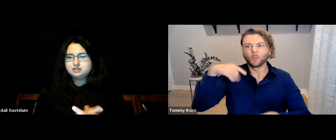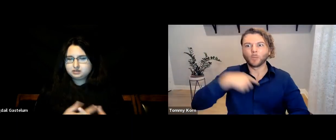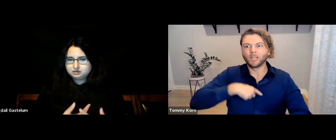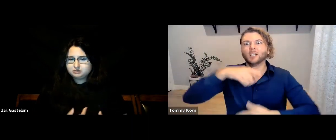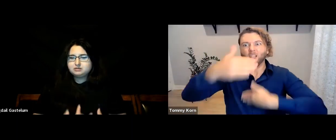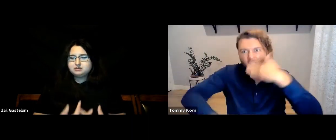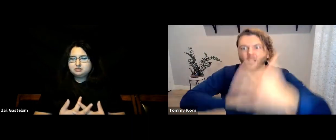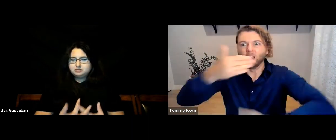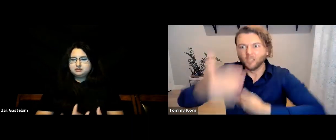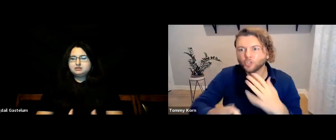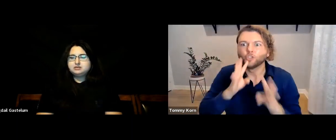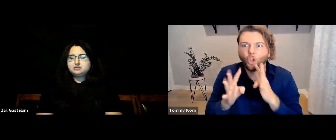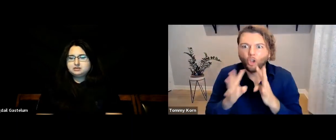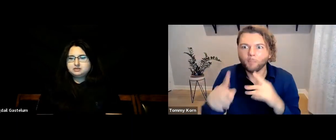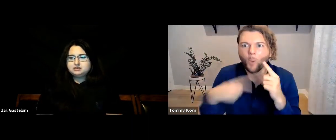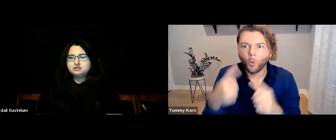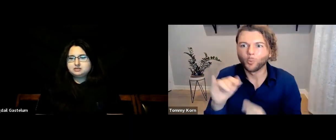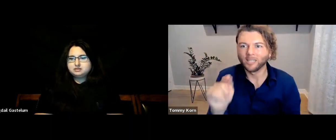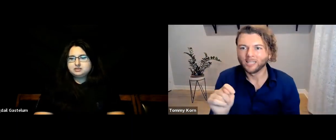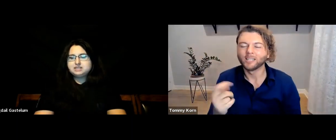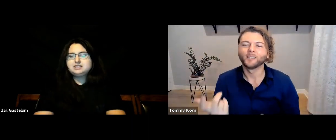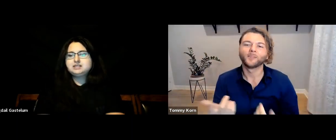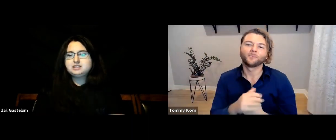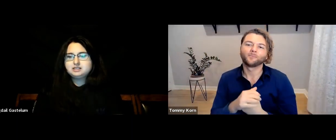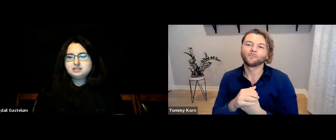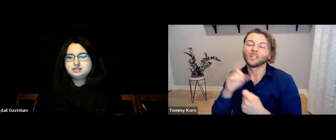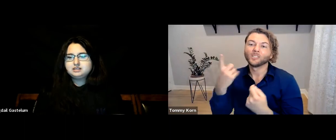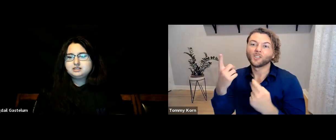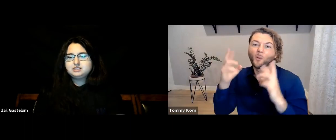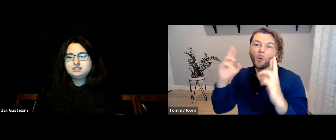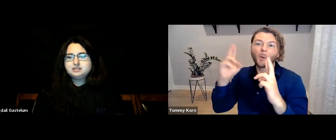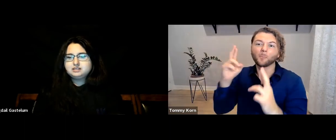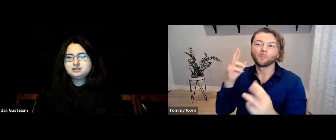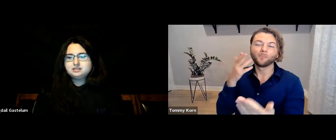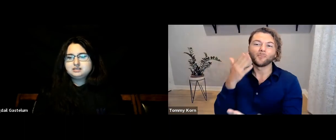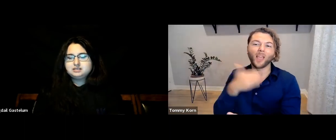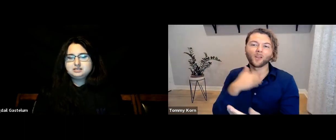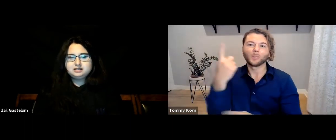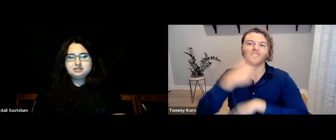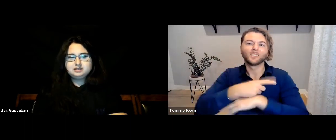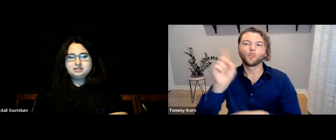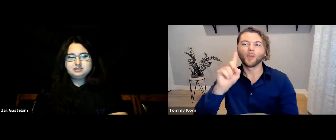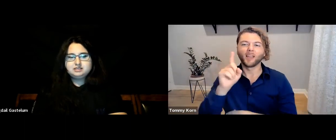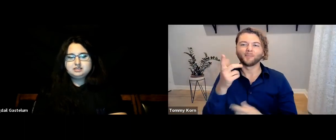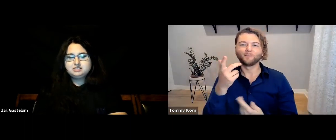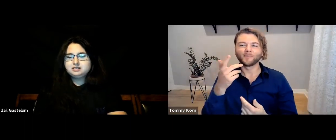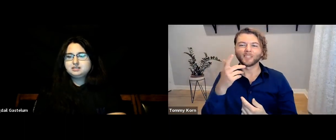The important thing is that we’re going through the process of having dialogue about it. My hope is that one day,